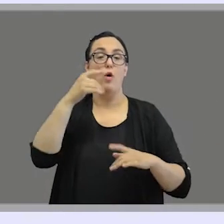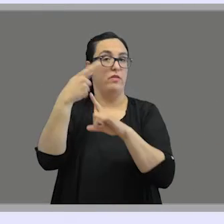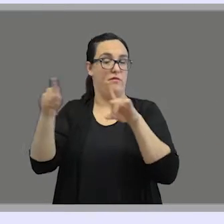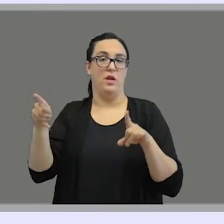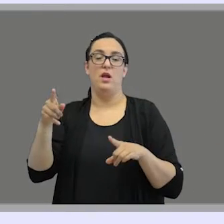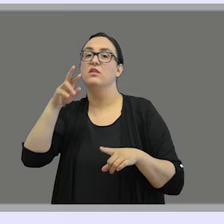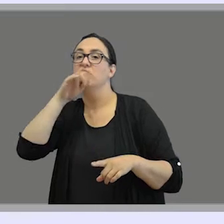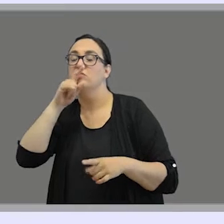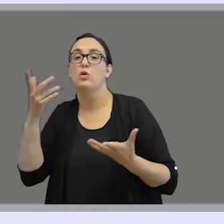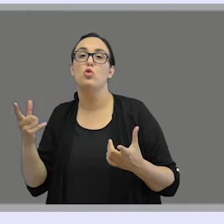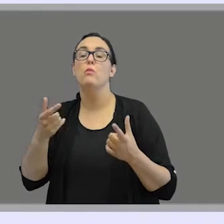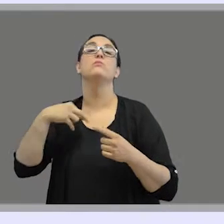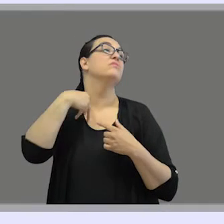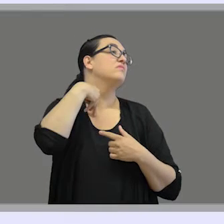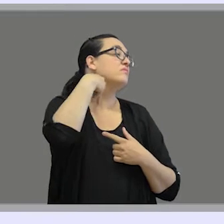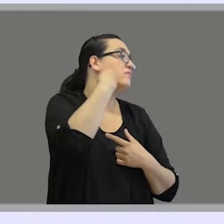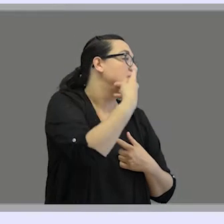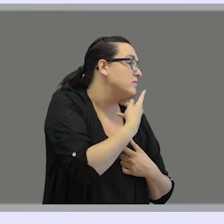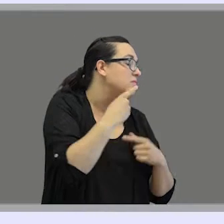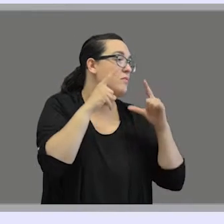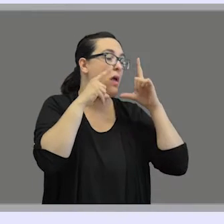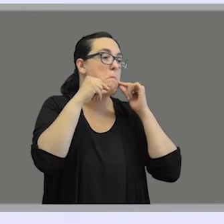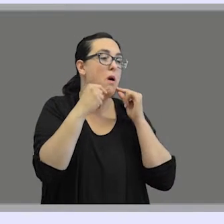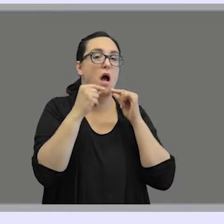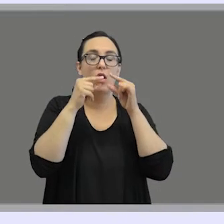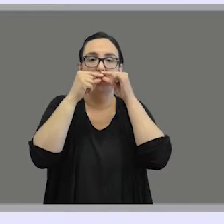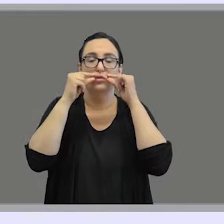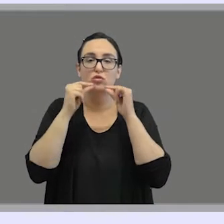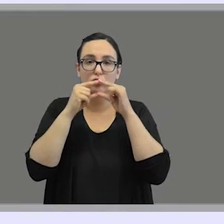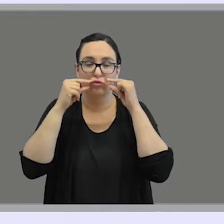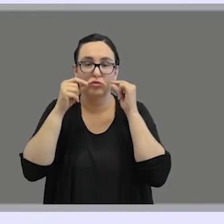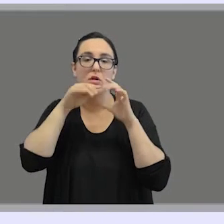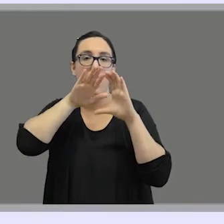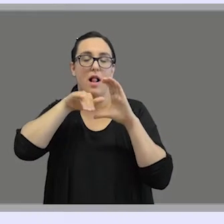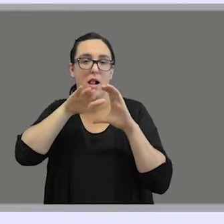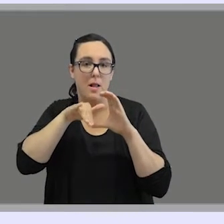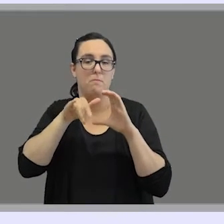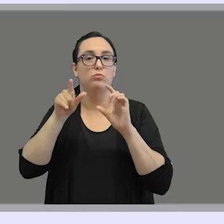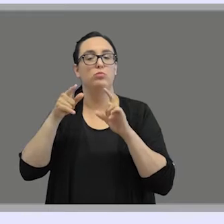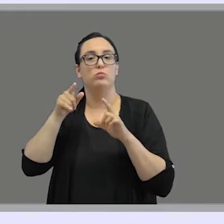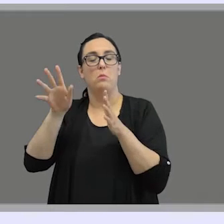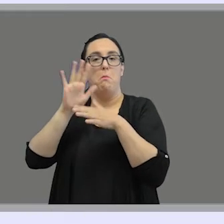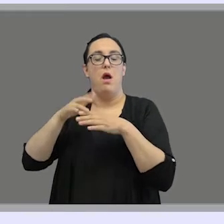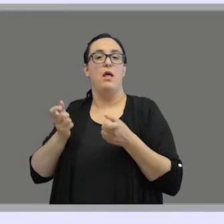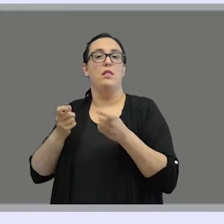In spoken languages, we use the vocal tract, mouth, lips, tongue... to convey these patterns,